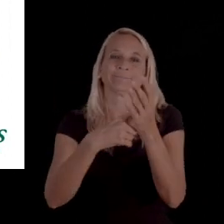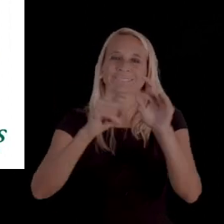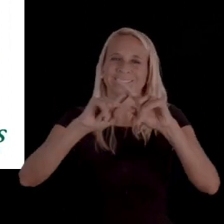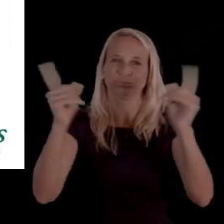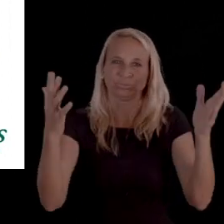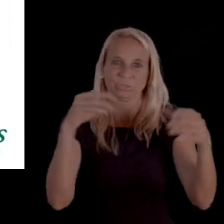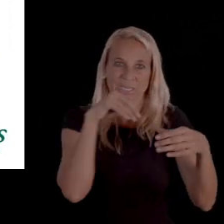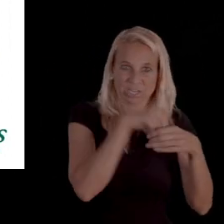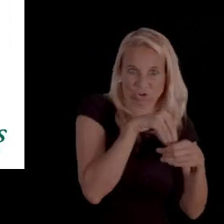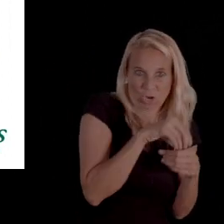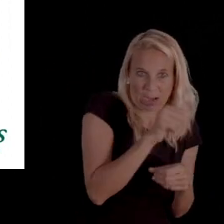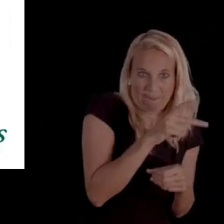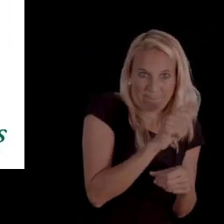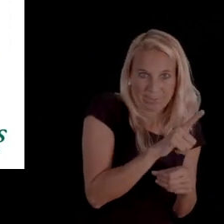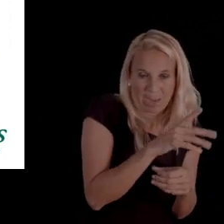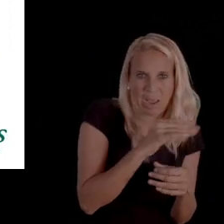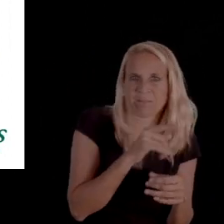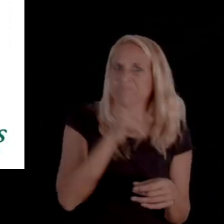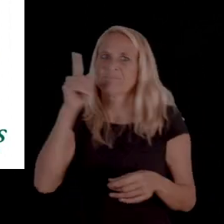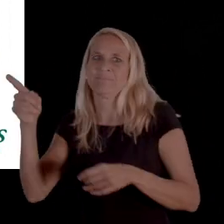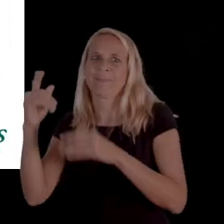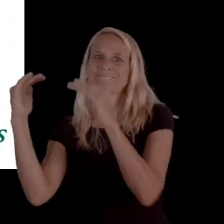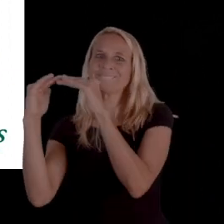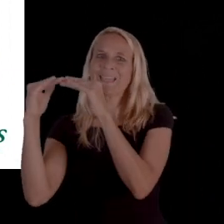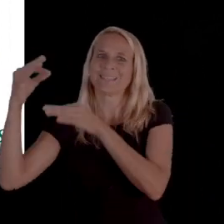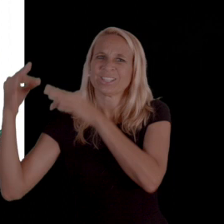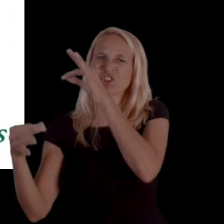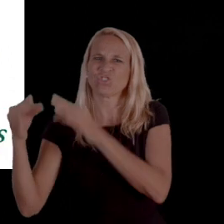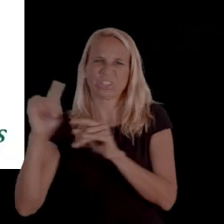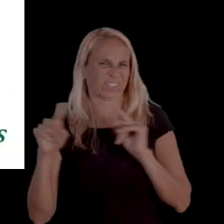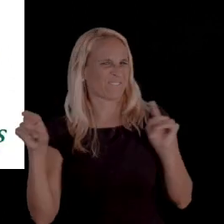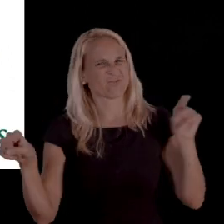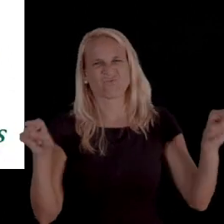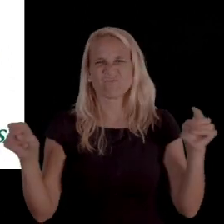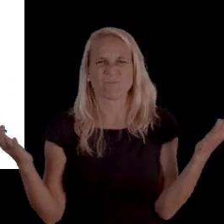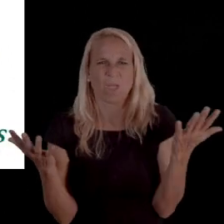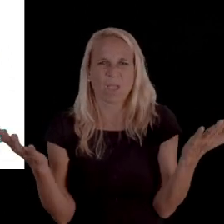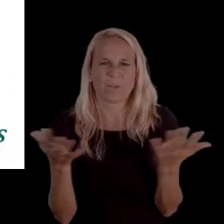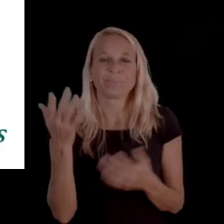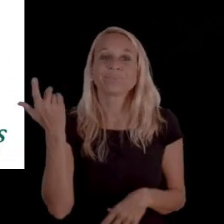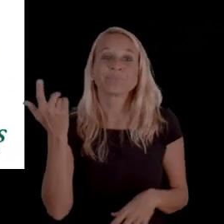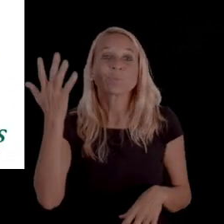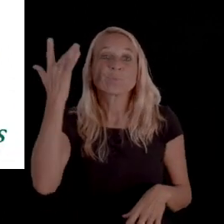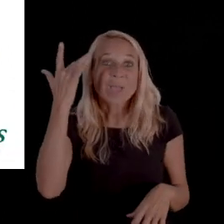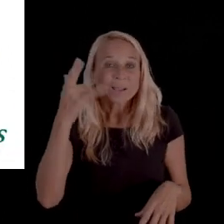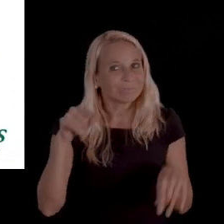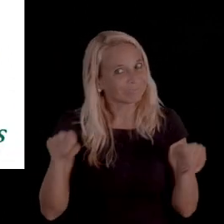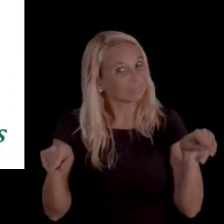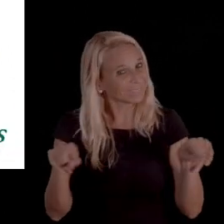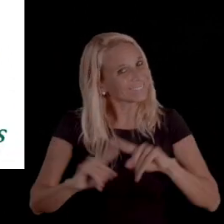We will discuss the differences between internal appeals versus fair hearings because there is a difference.